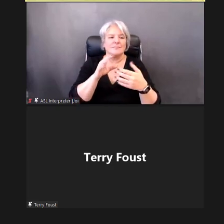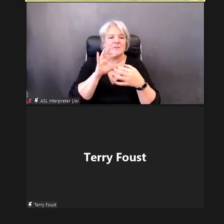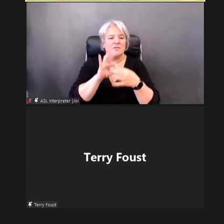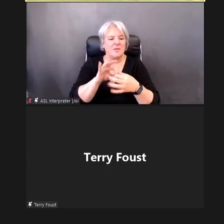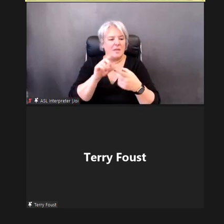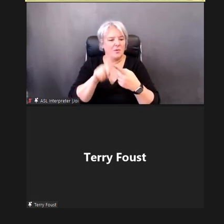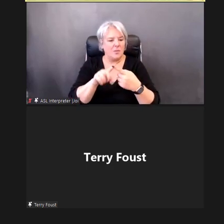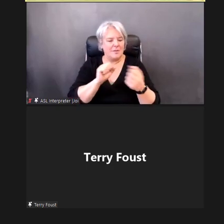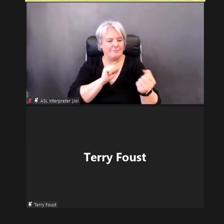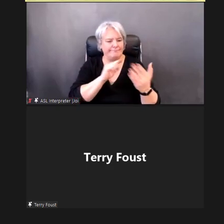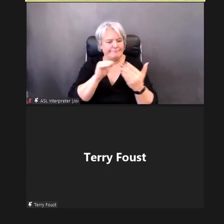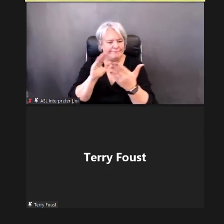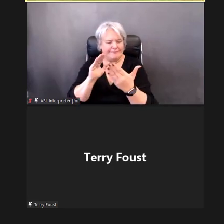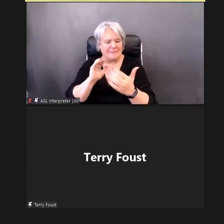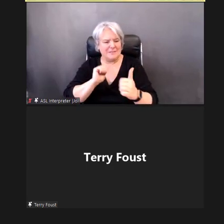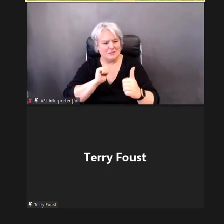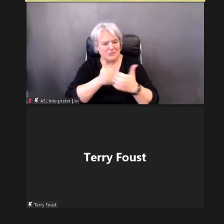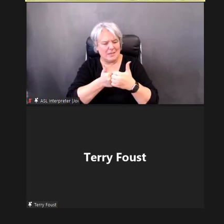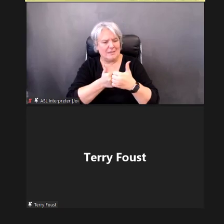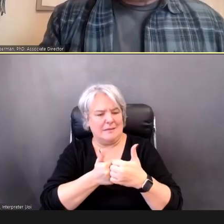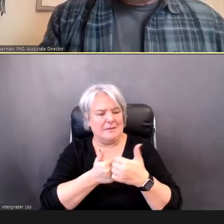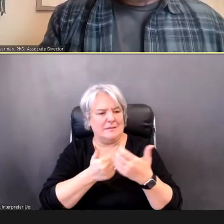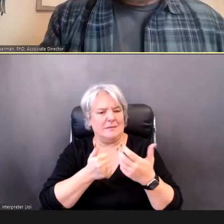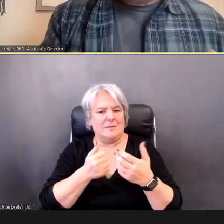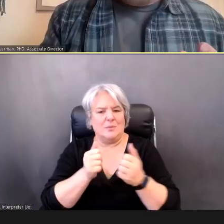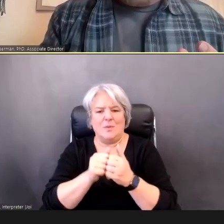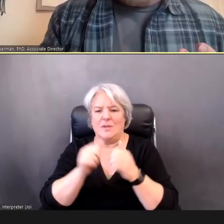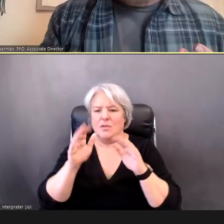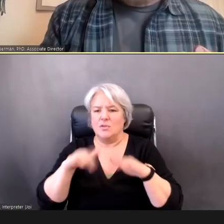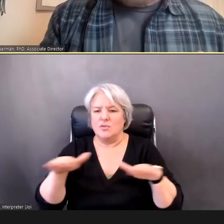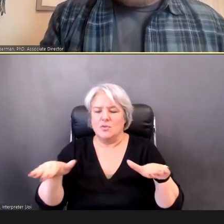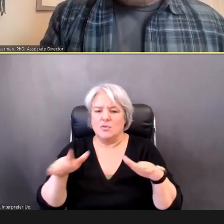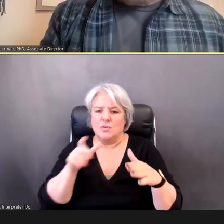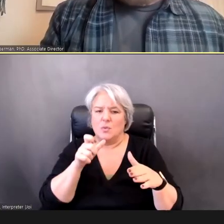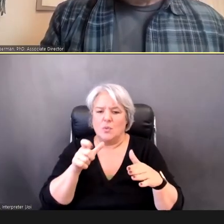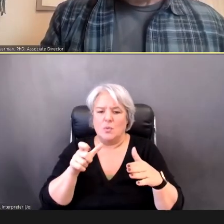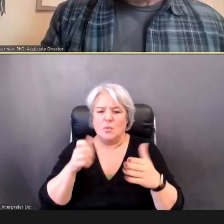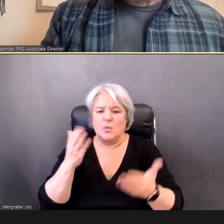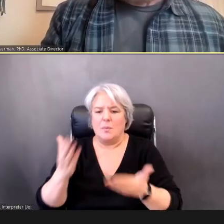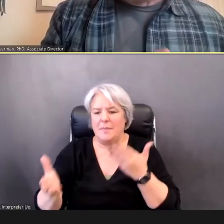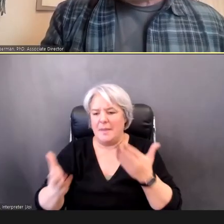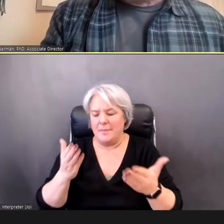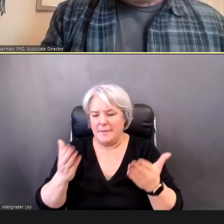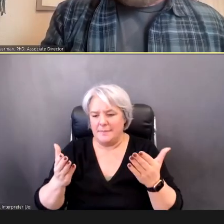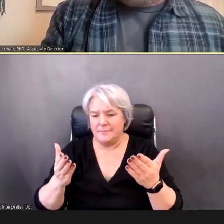particularly, with children, that might have other special needs,